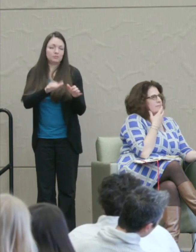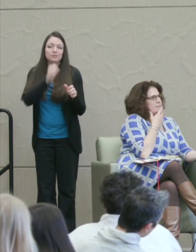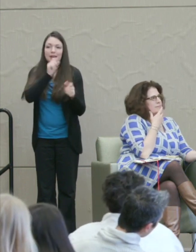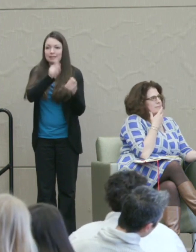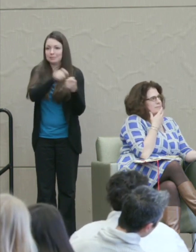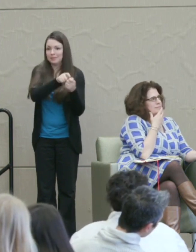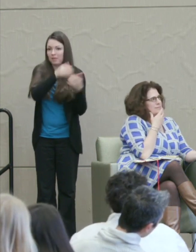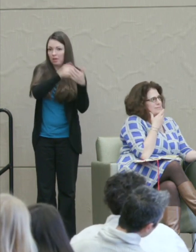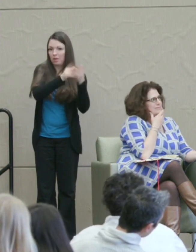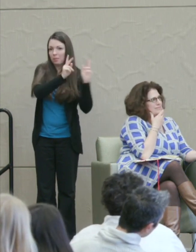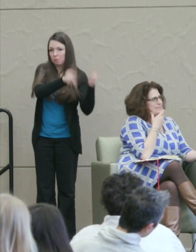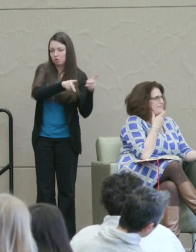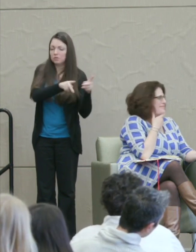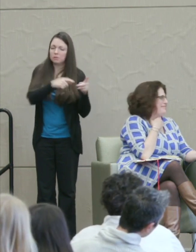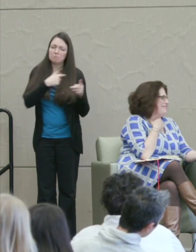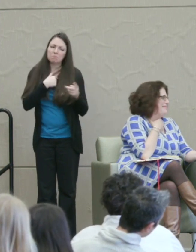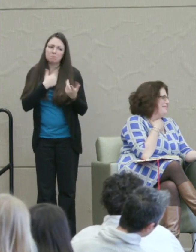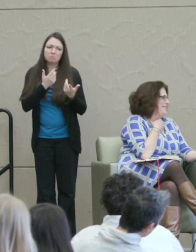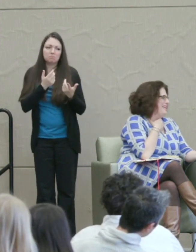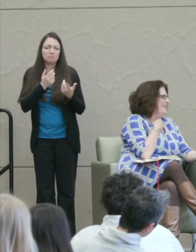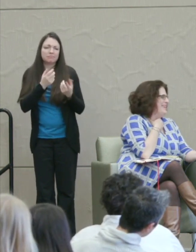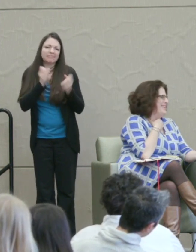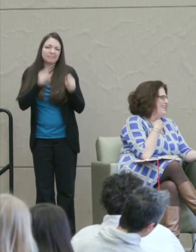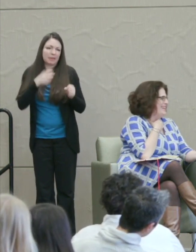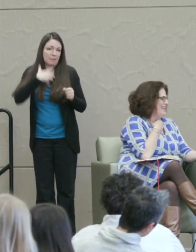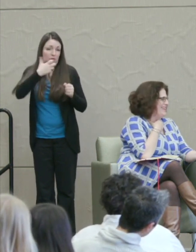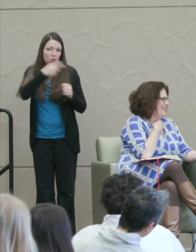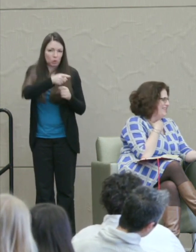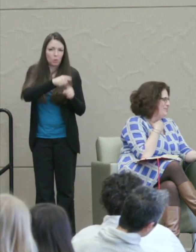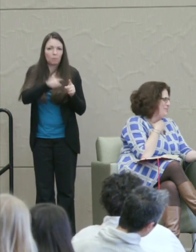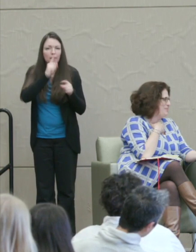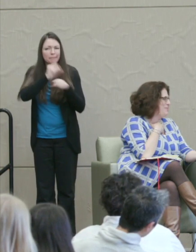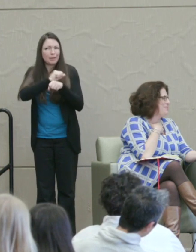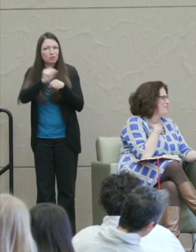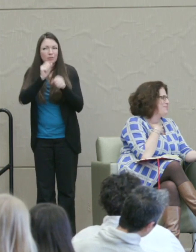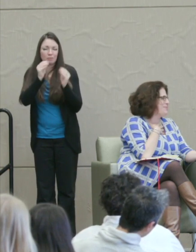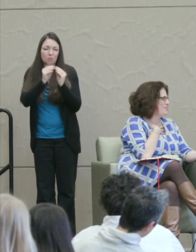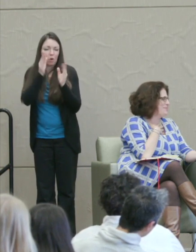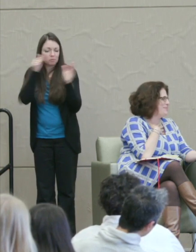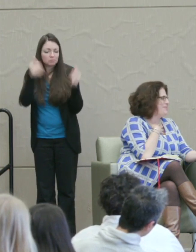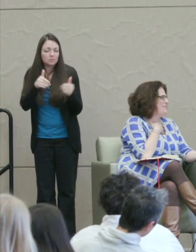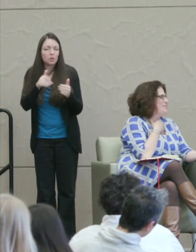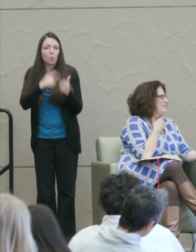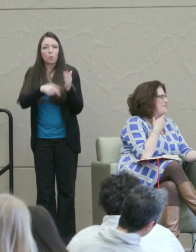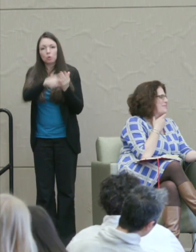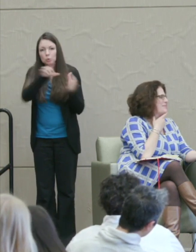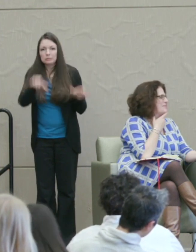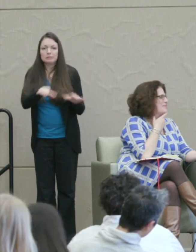Now of course I can say I'm angry at you, but it's usually basically focused on some specific act.